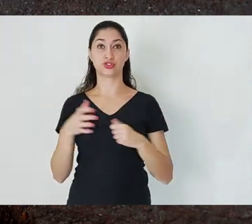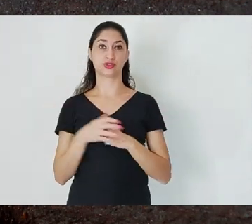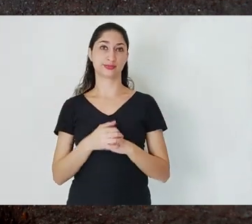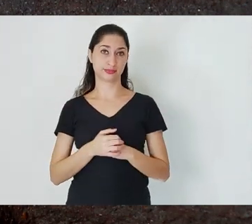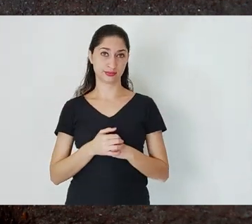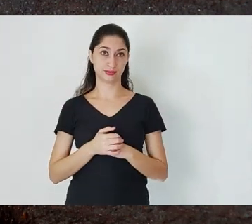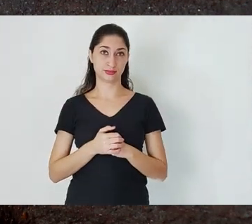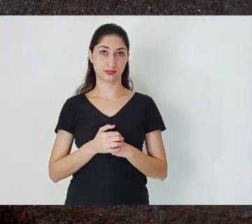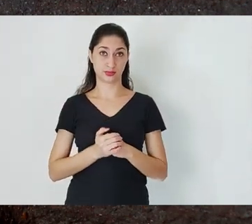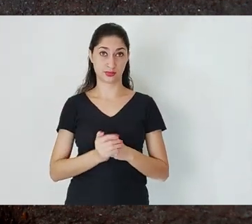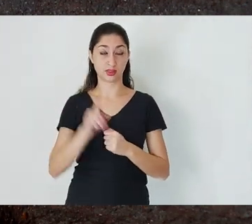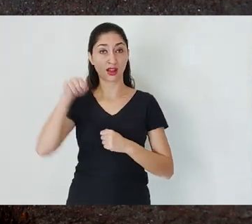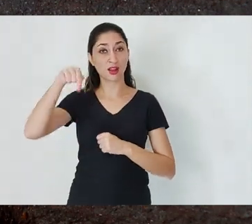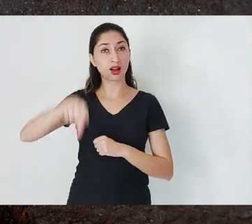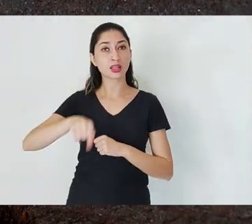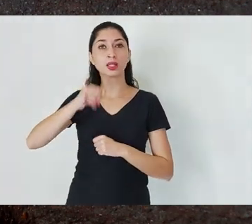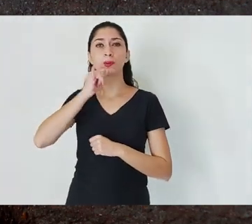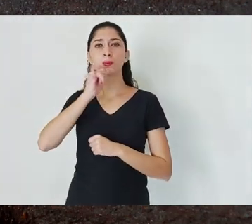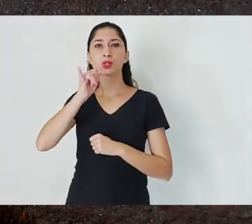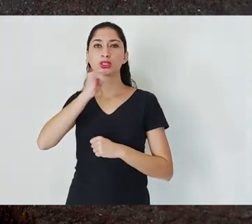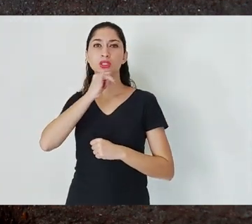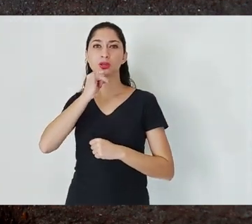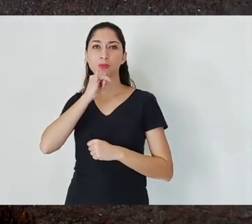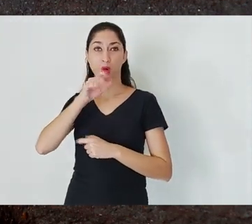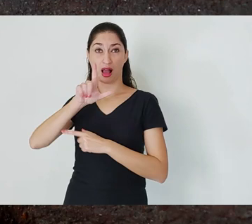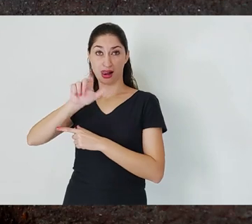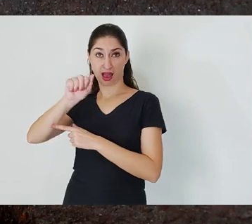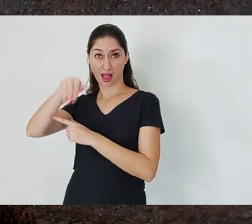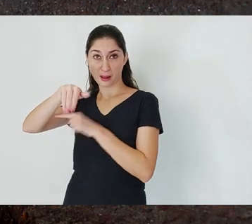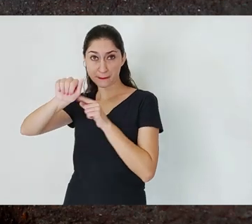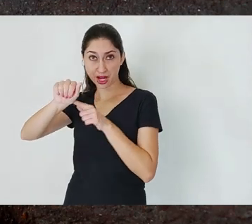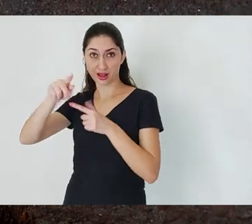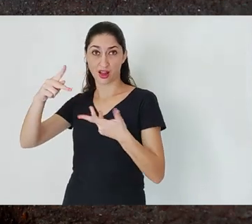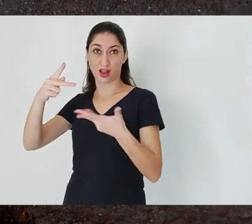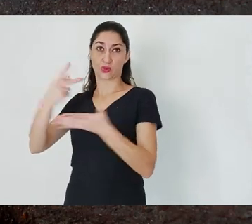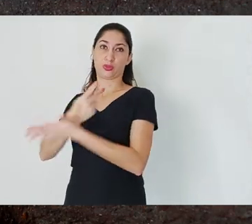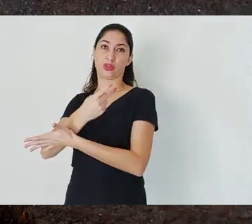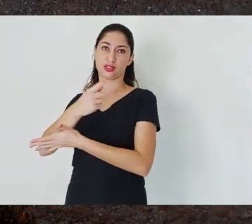the distance the mud traveled. It’s only around nine kilometers.